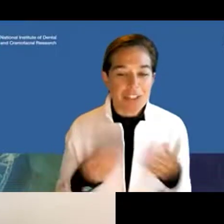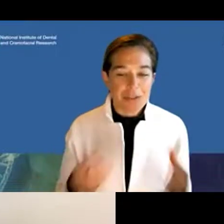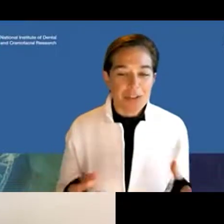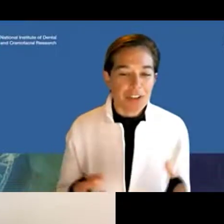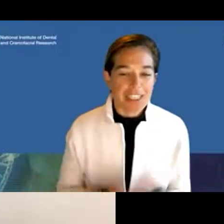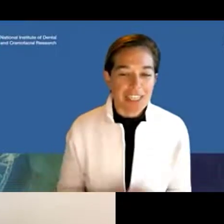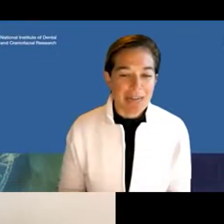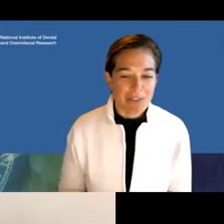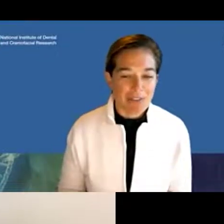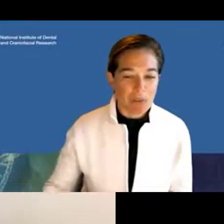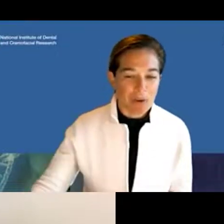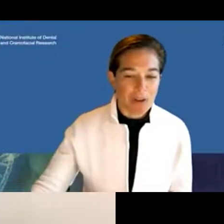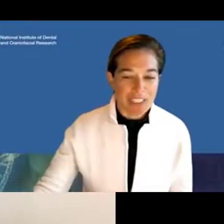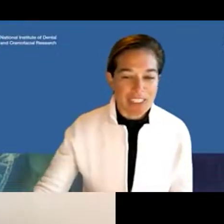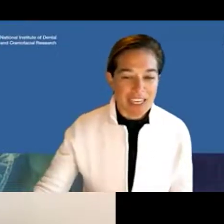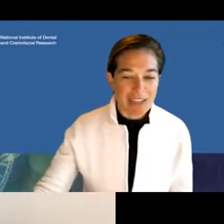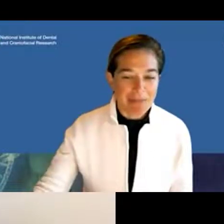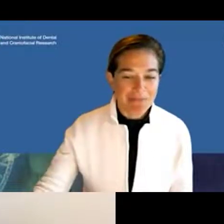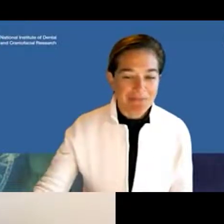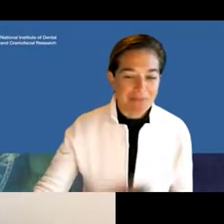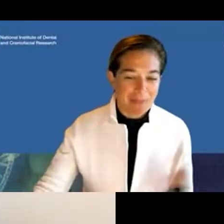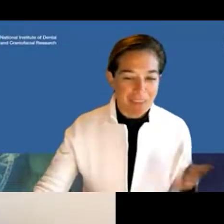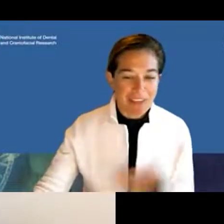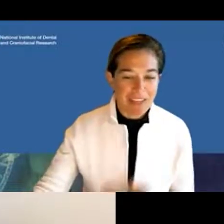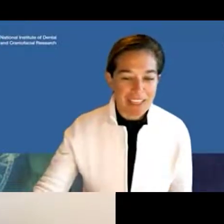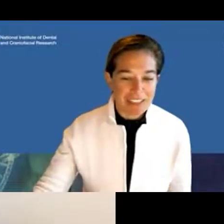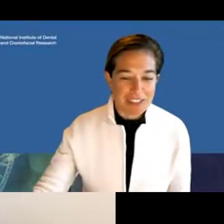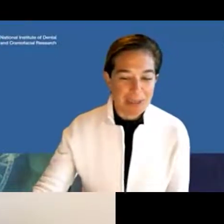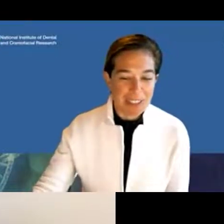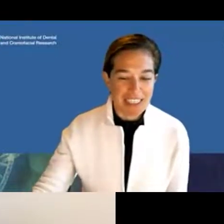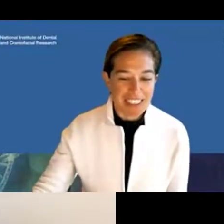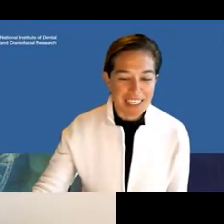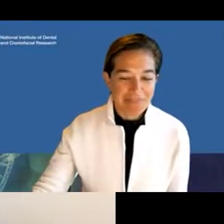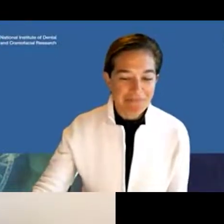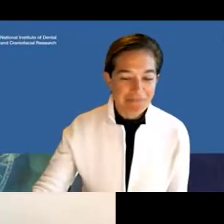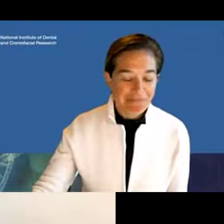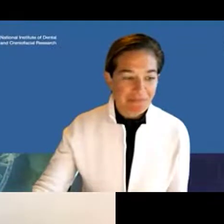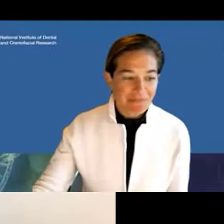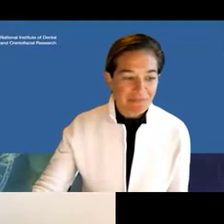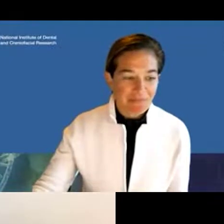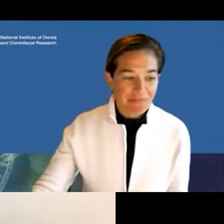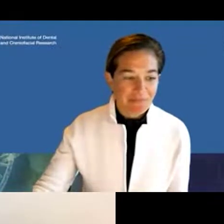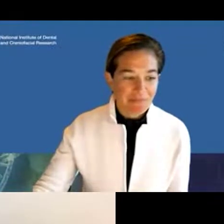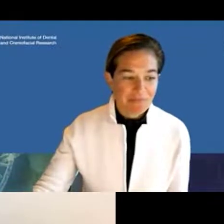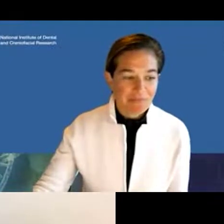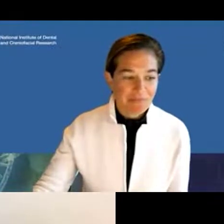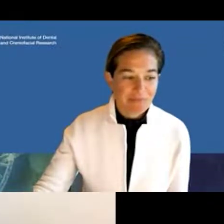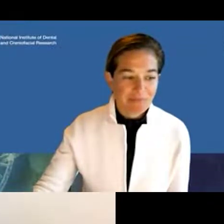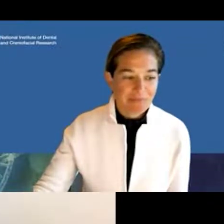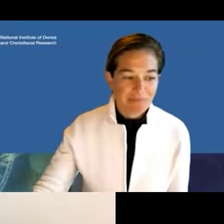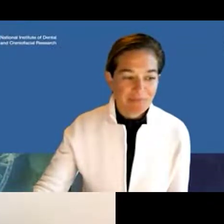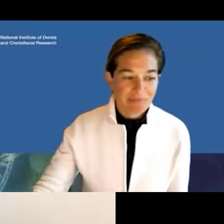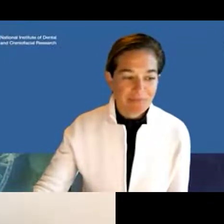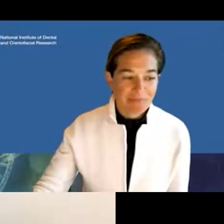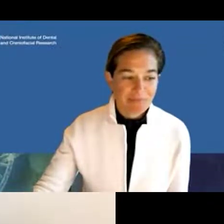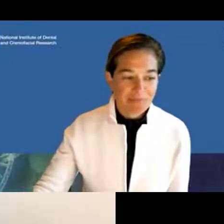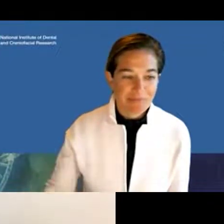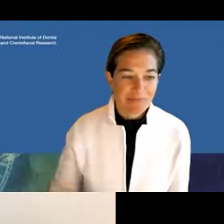to certain types of award, like Susan had said. April Harrison: All right, so normally larger awards,